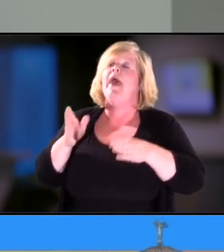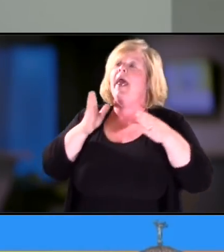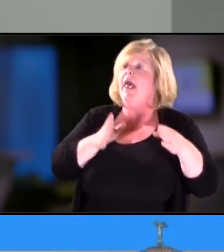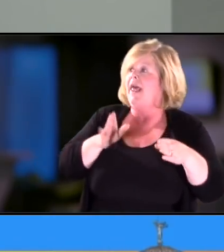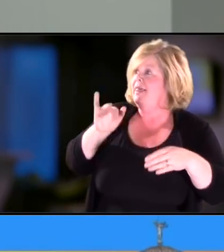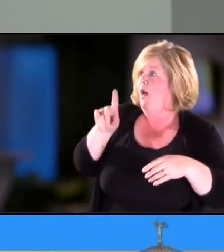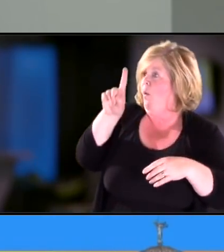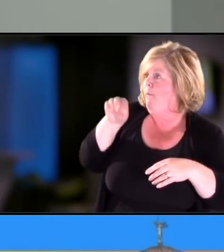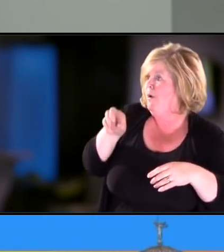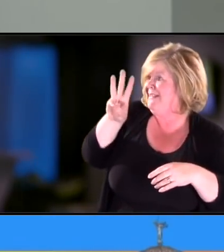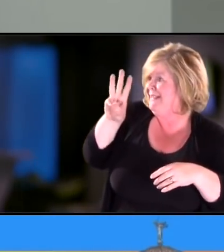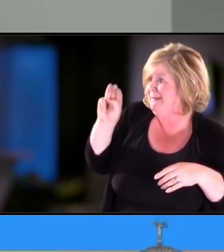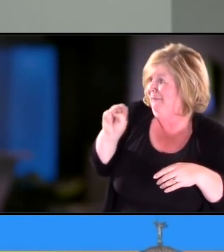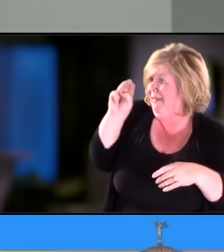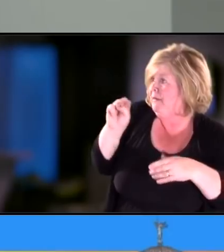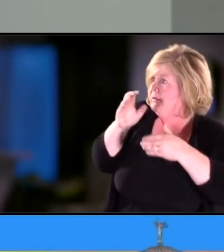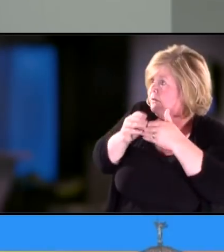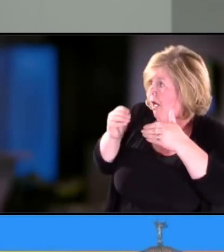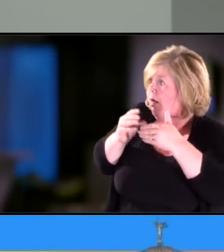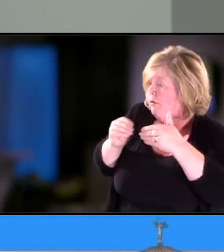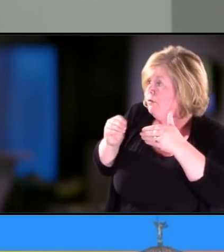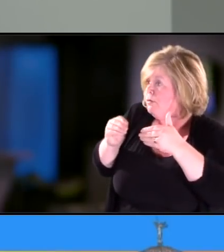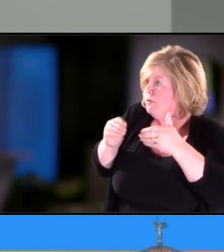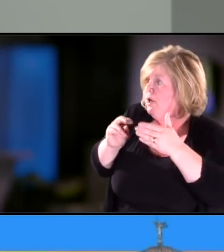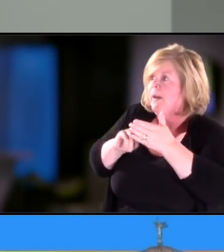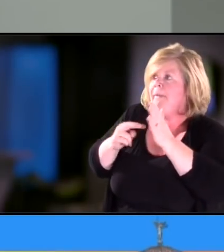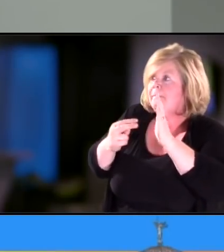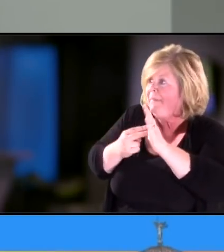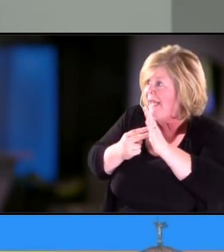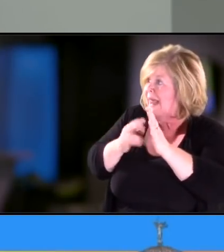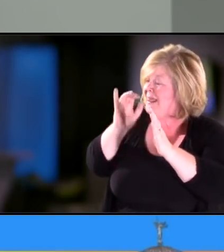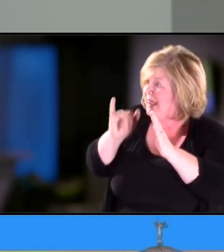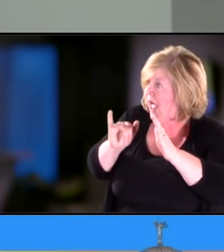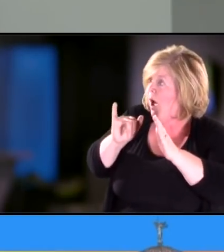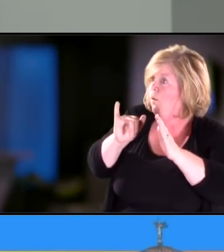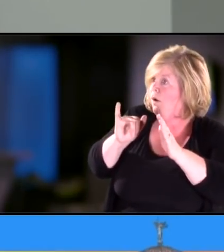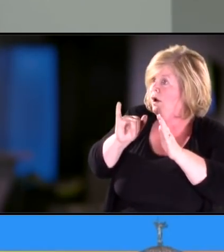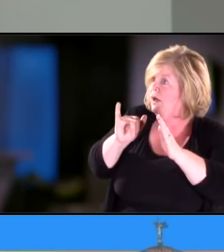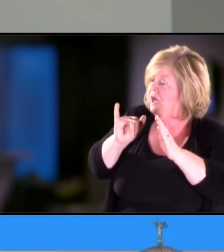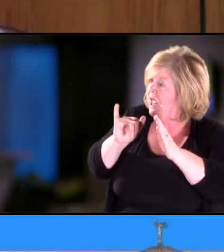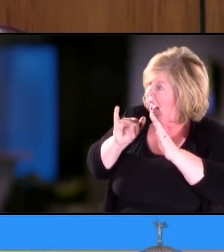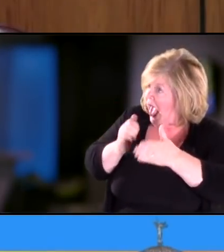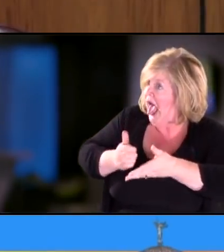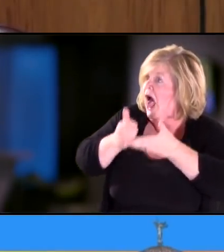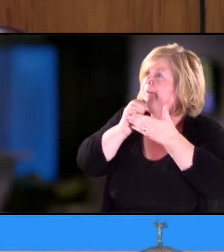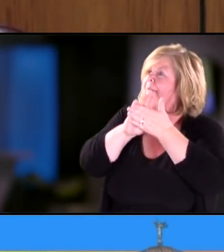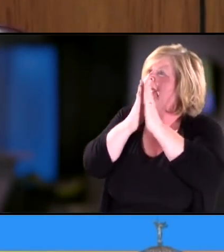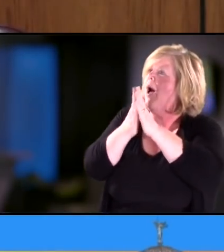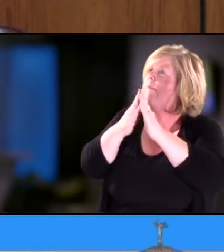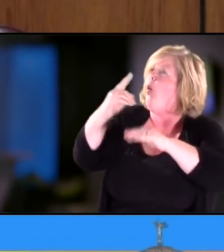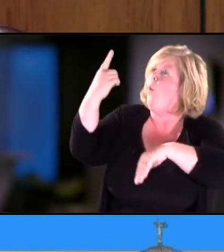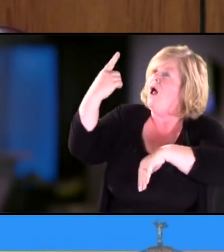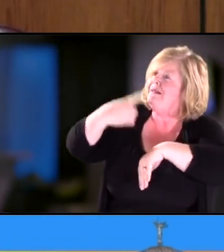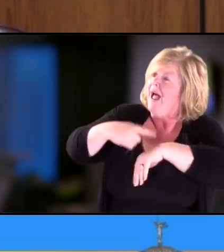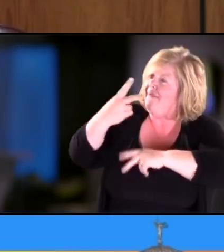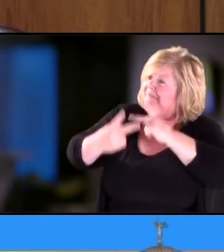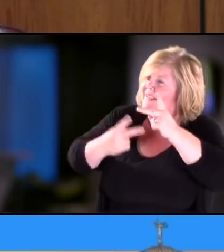so this $1.6 million would directly lead to one visit per week, rather than one per month